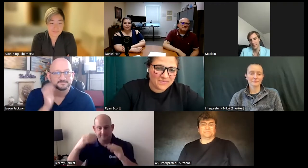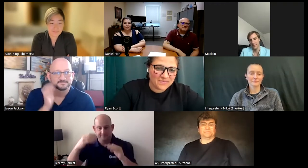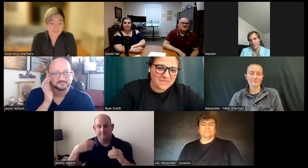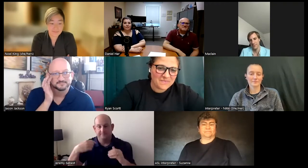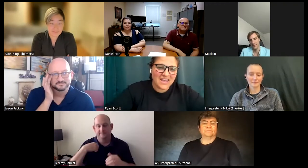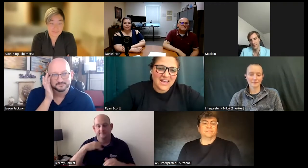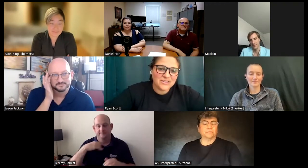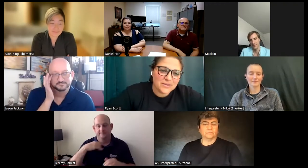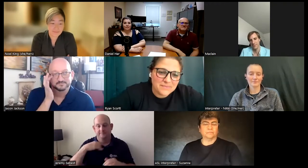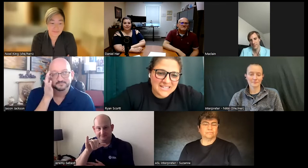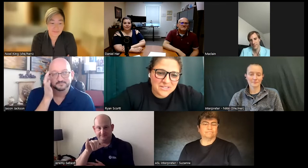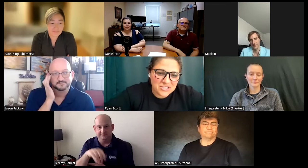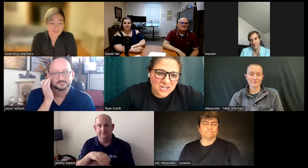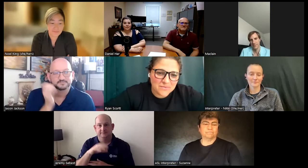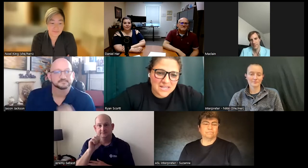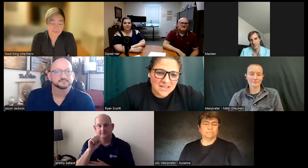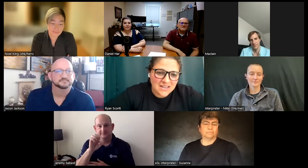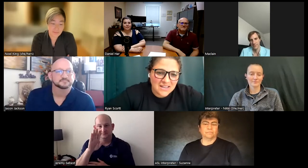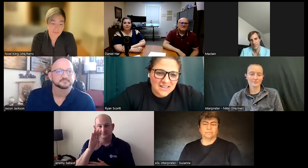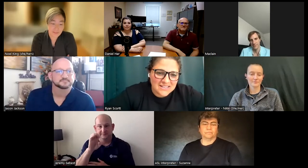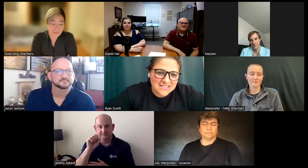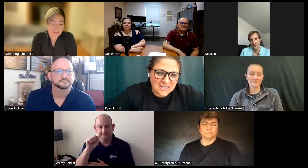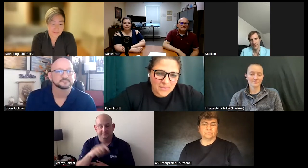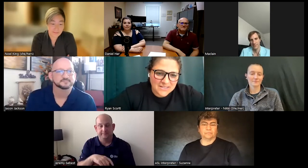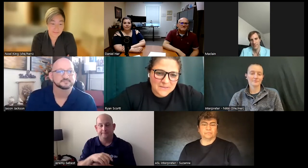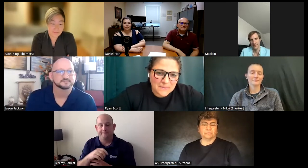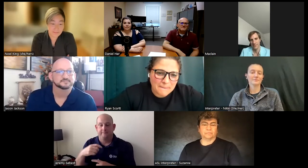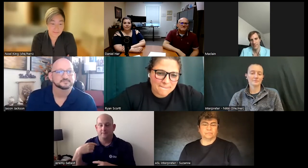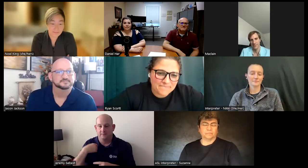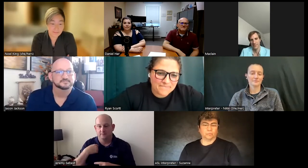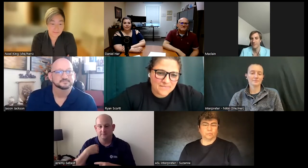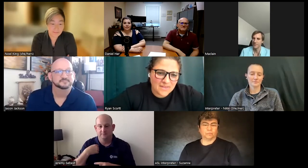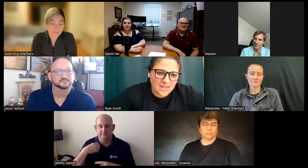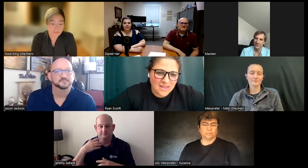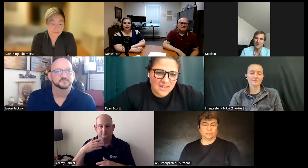Hello, everyone, my name is Jeremy Sebest.